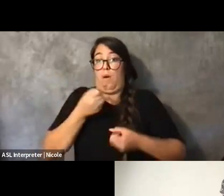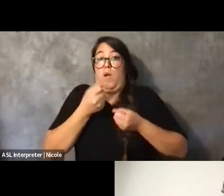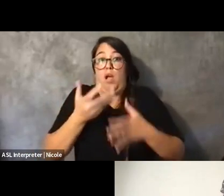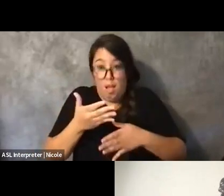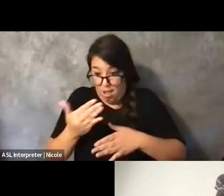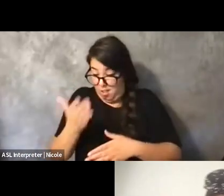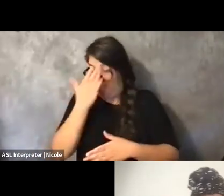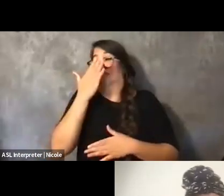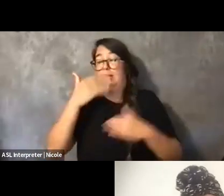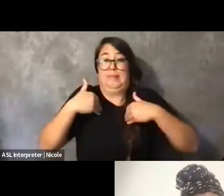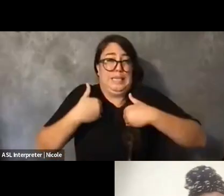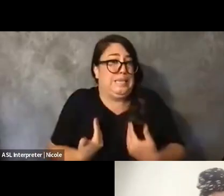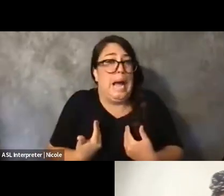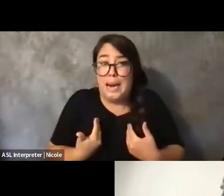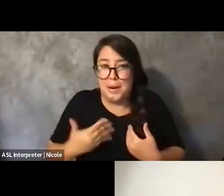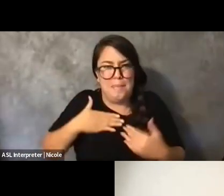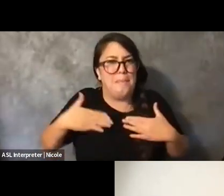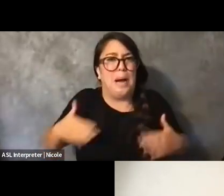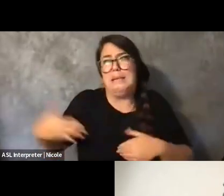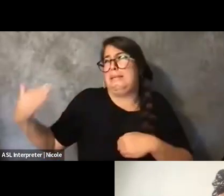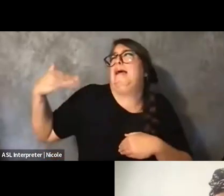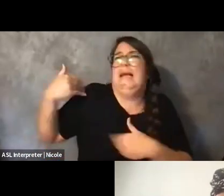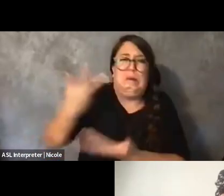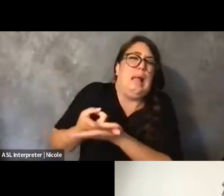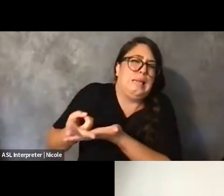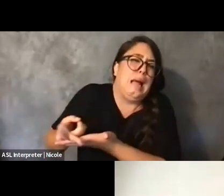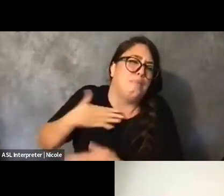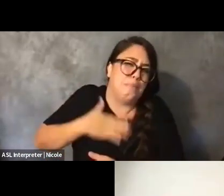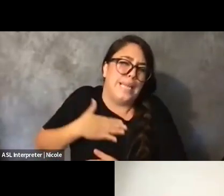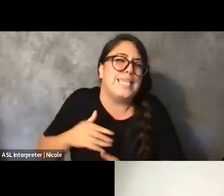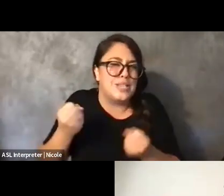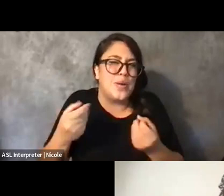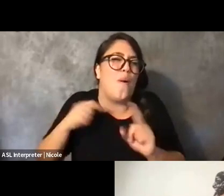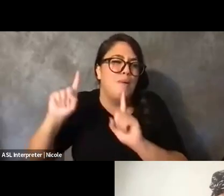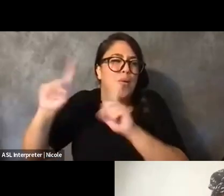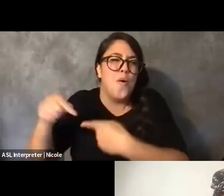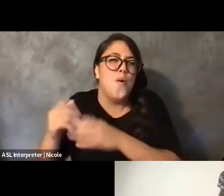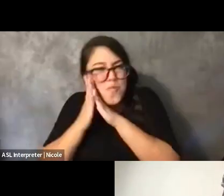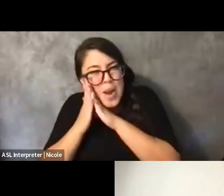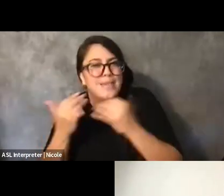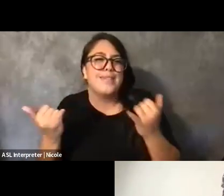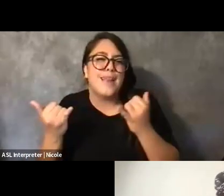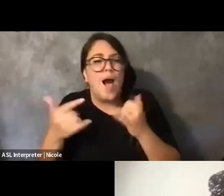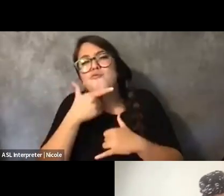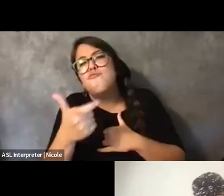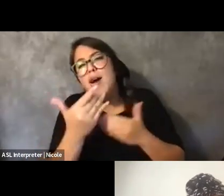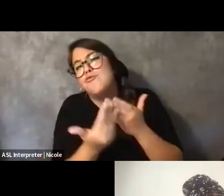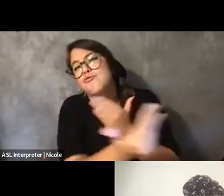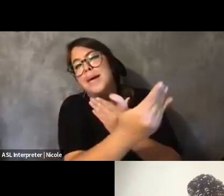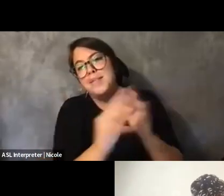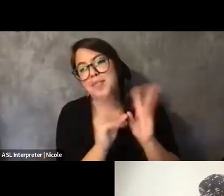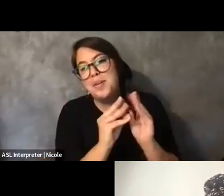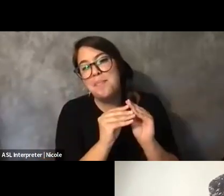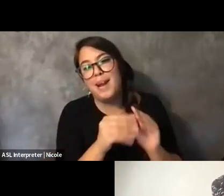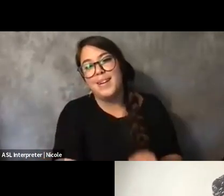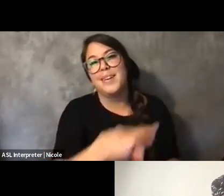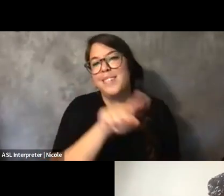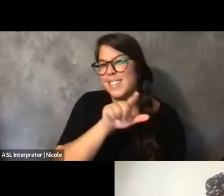I think that's where I'm going to take in the rest of this.